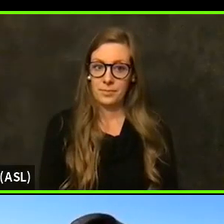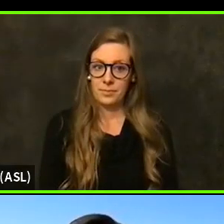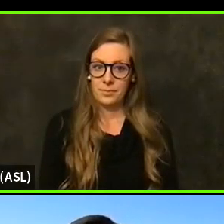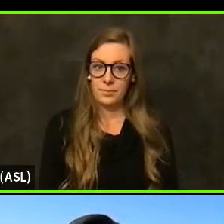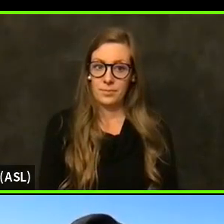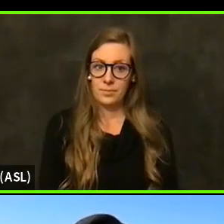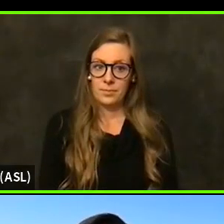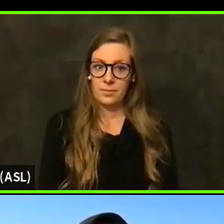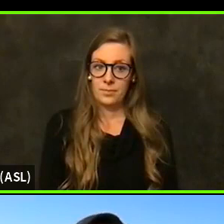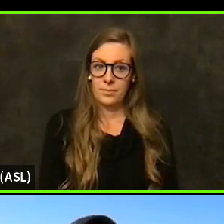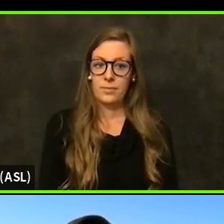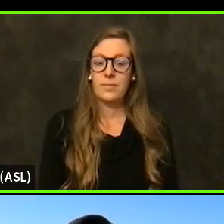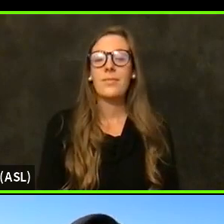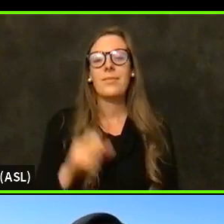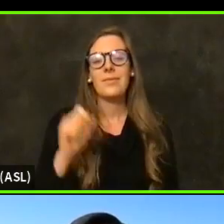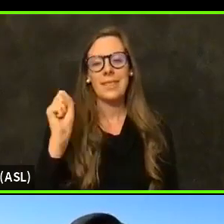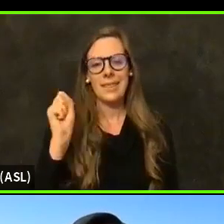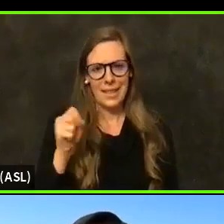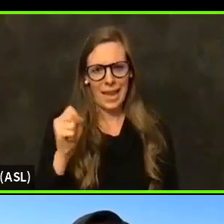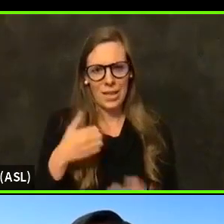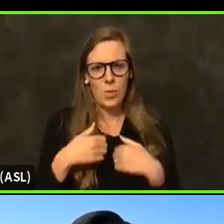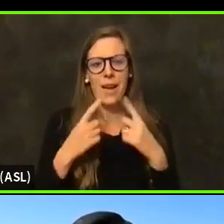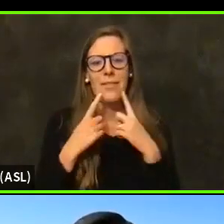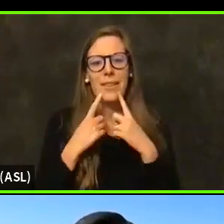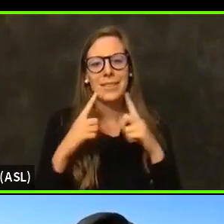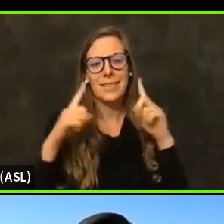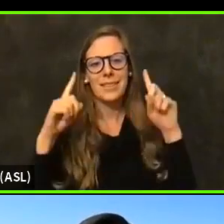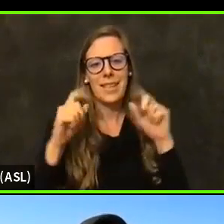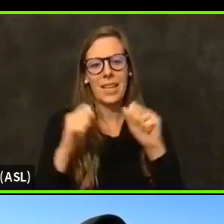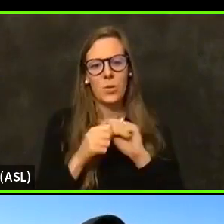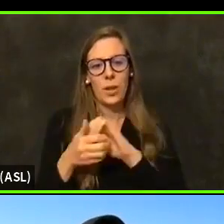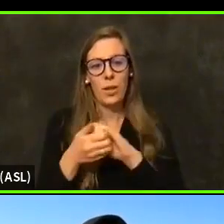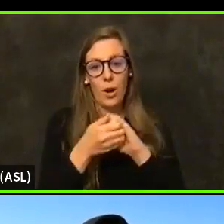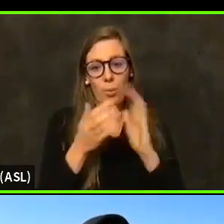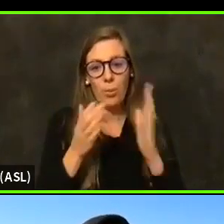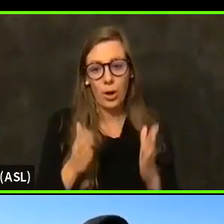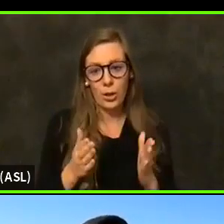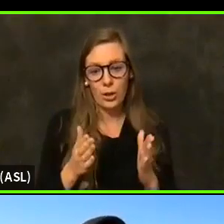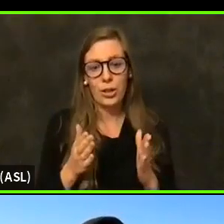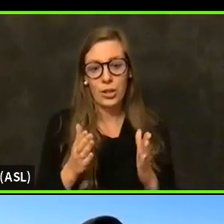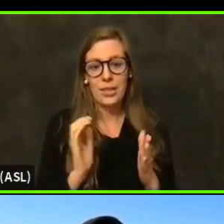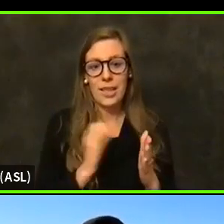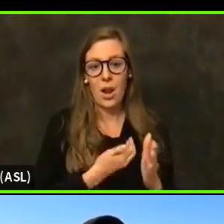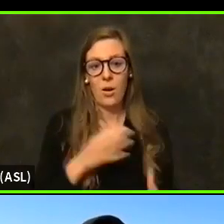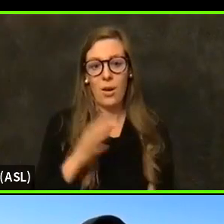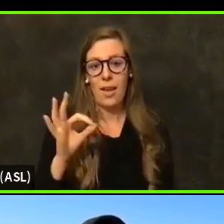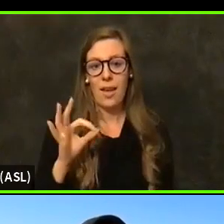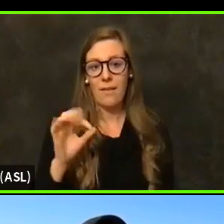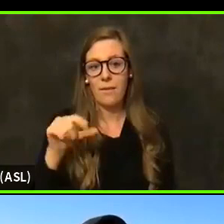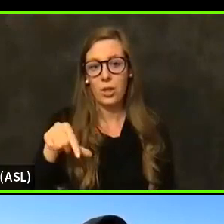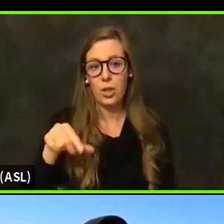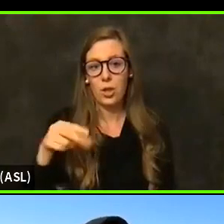Yes, we're certainly having success with our partners, our seas have made